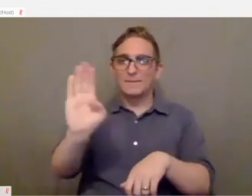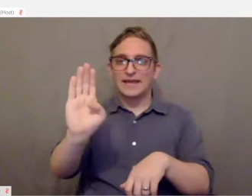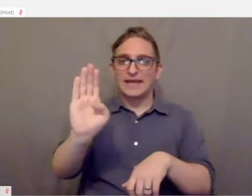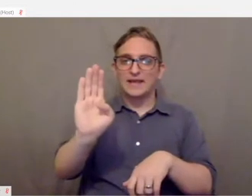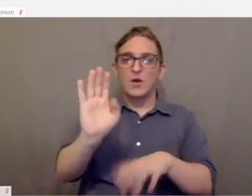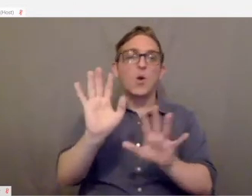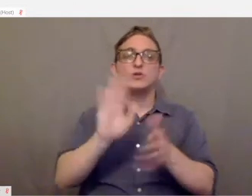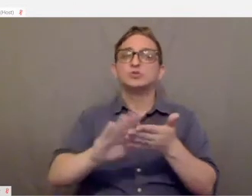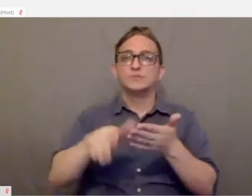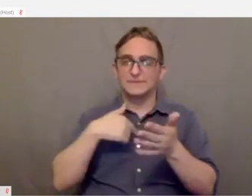No., I'm sorry.